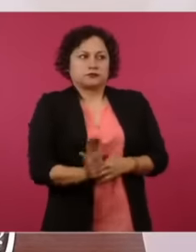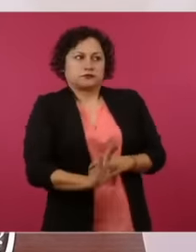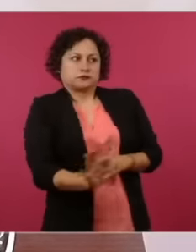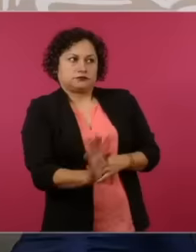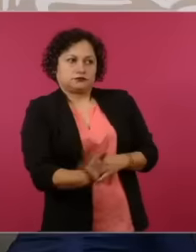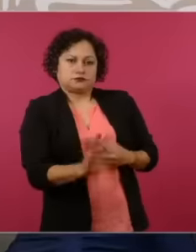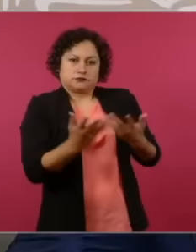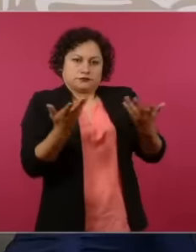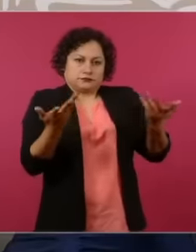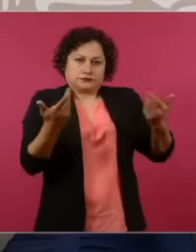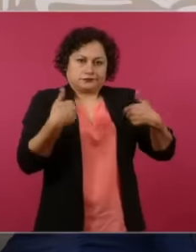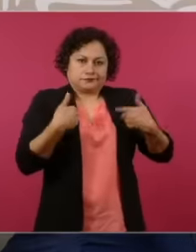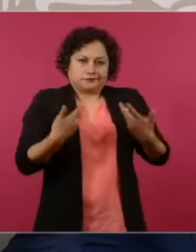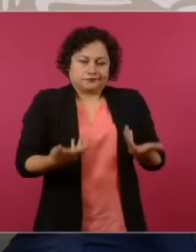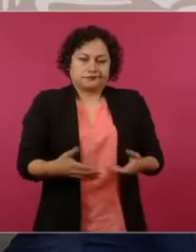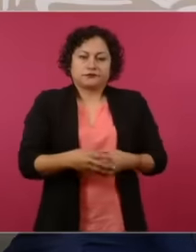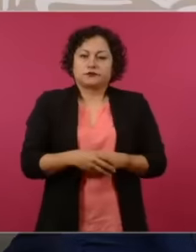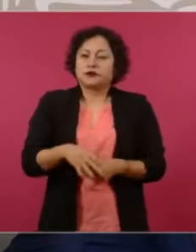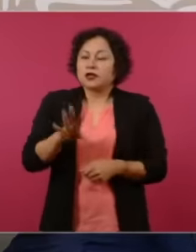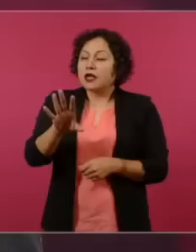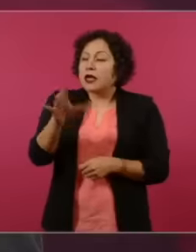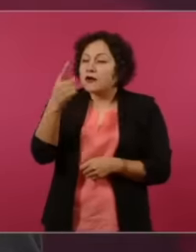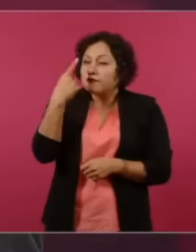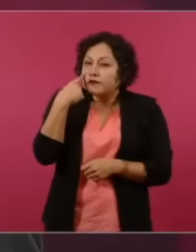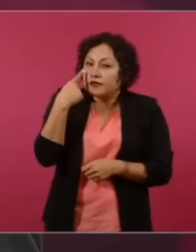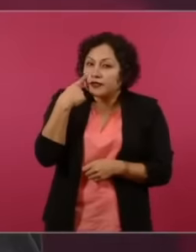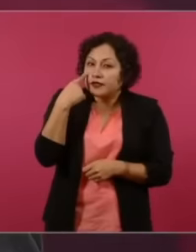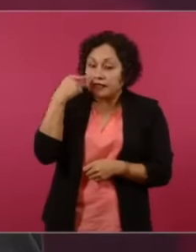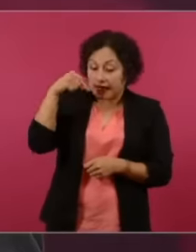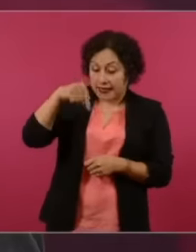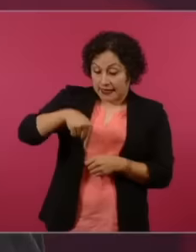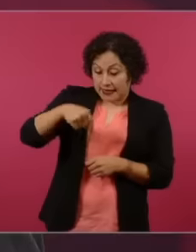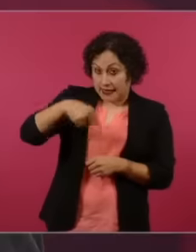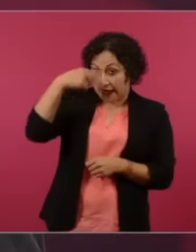this has never been in the history of This country